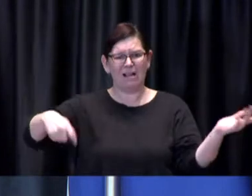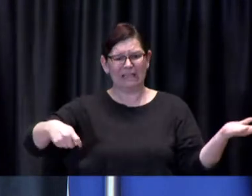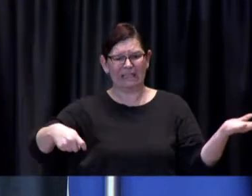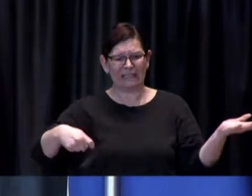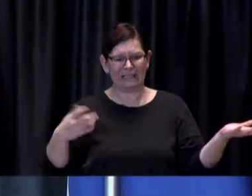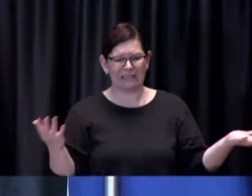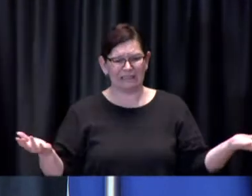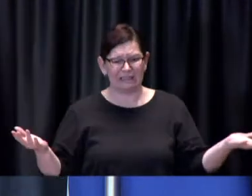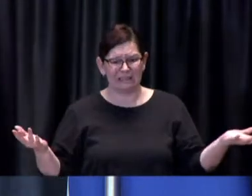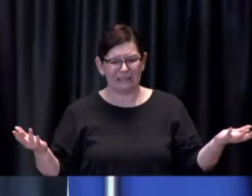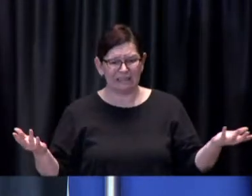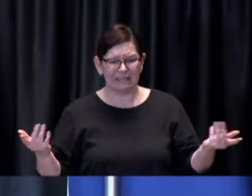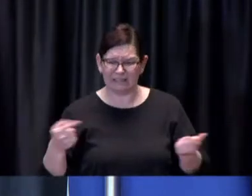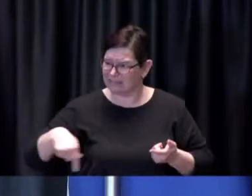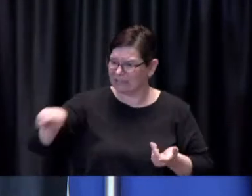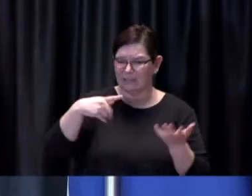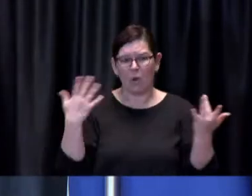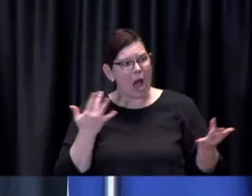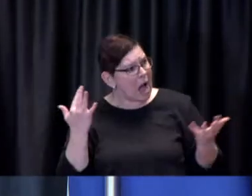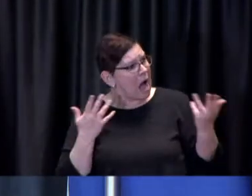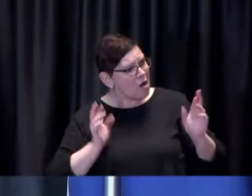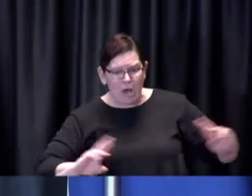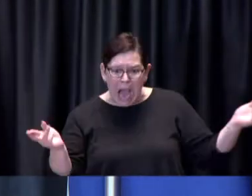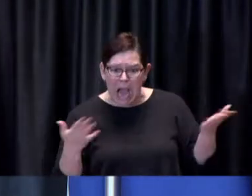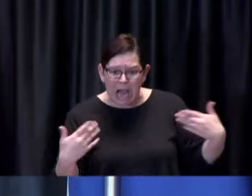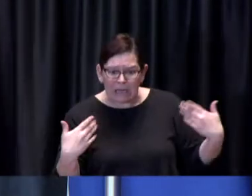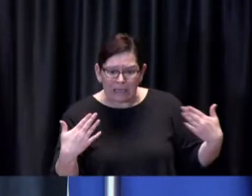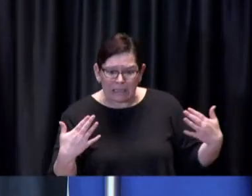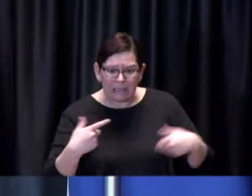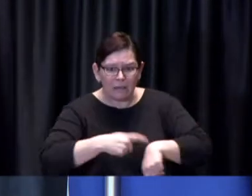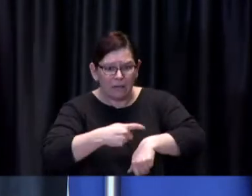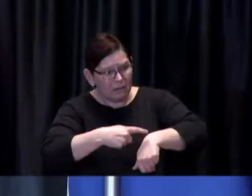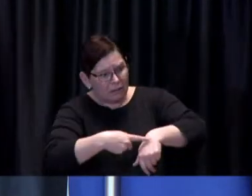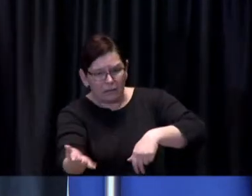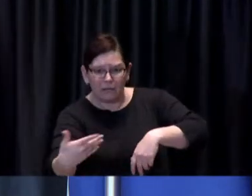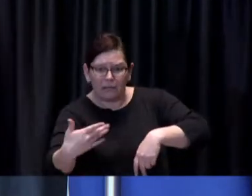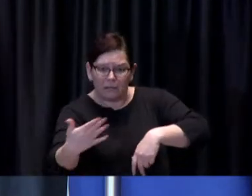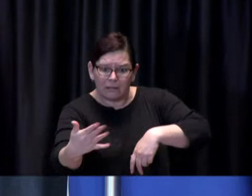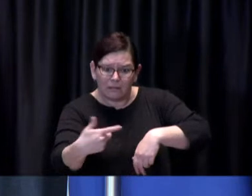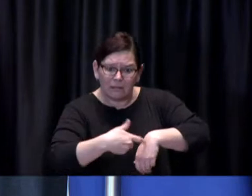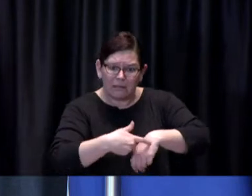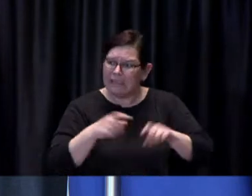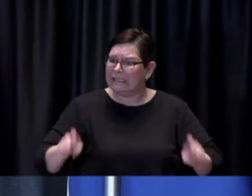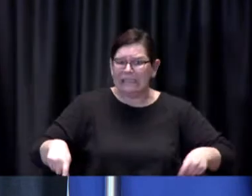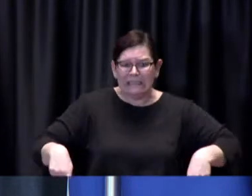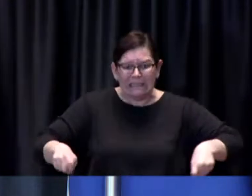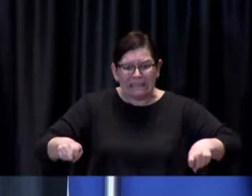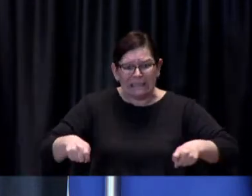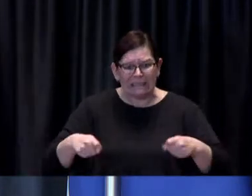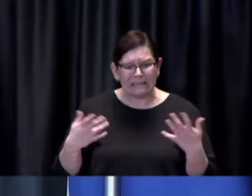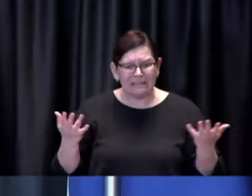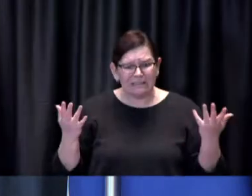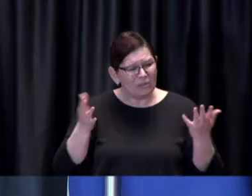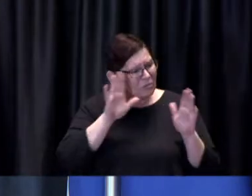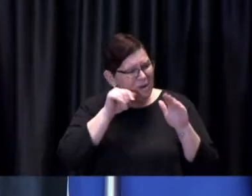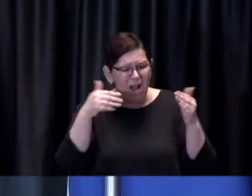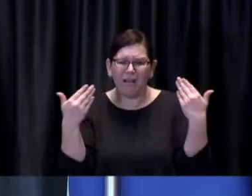their arm out that anybody who needs a vaccination or wants vaccination just come and get it if there's supply?